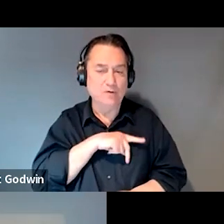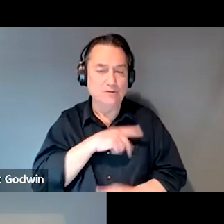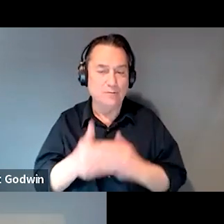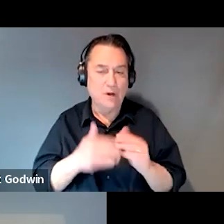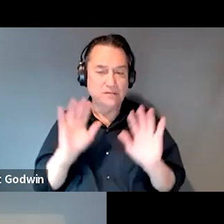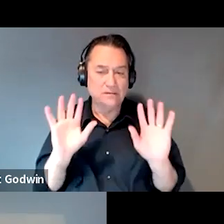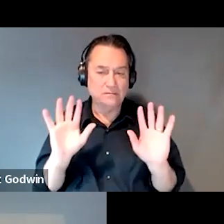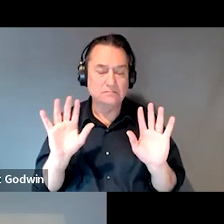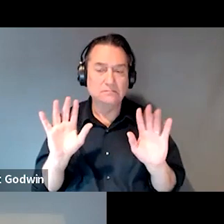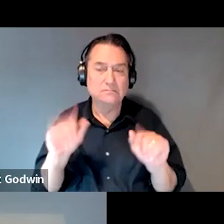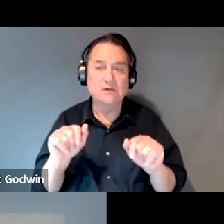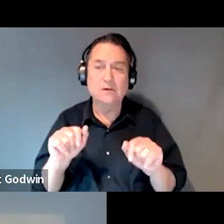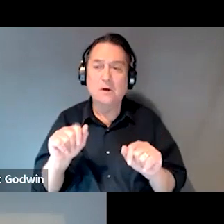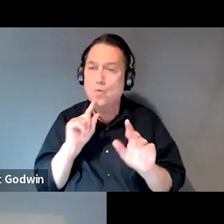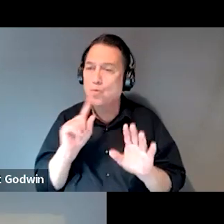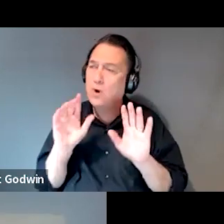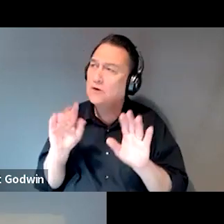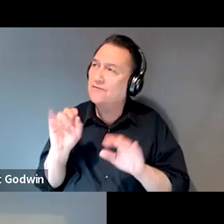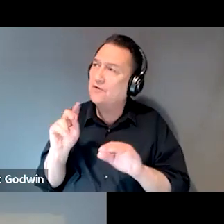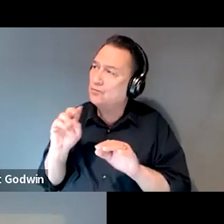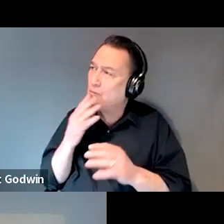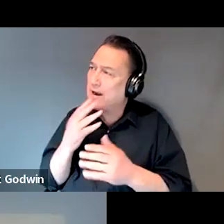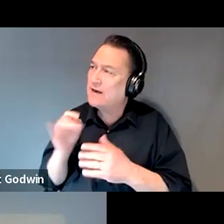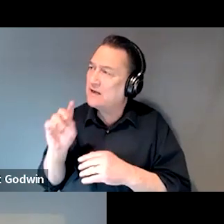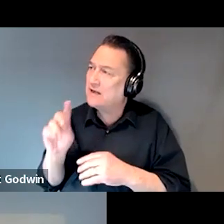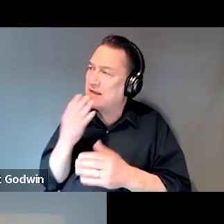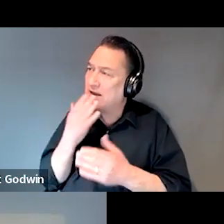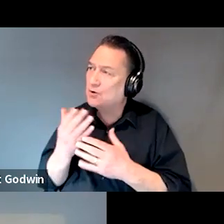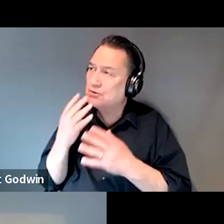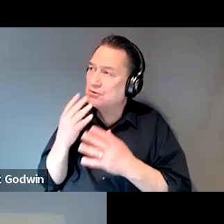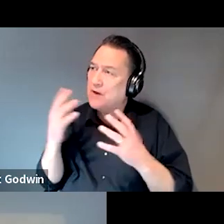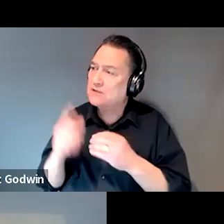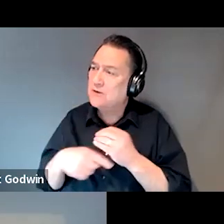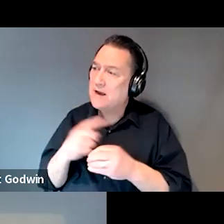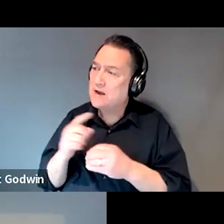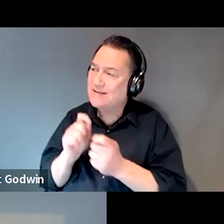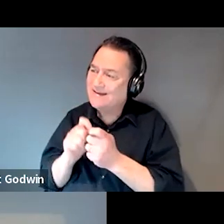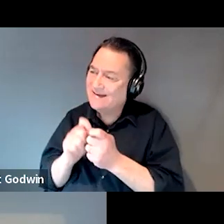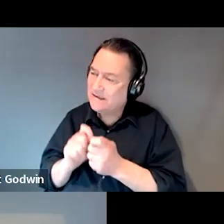No, that's excellent, Brandy. Thank you so much for the detail about the development that you do for the application.